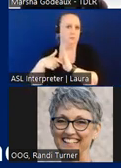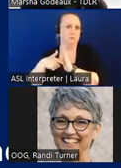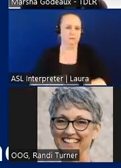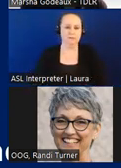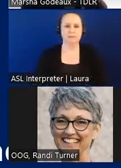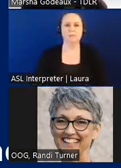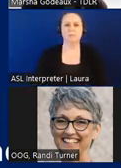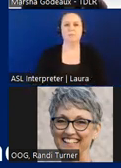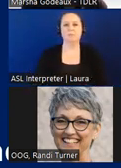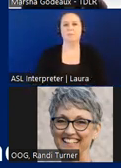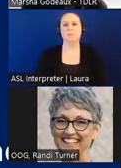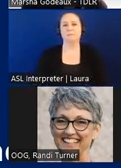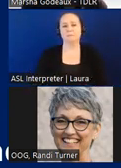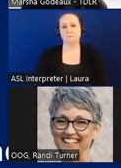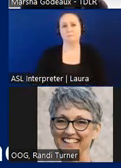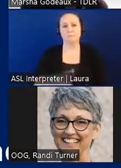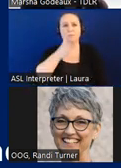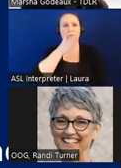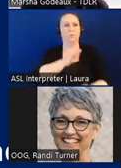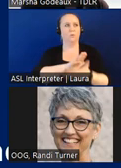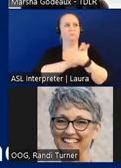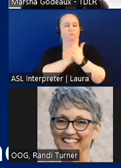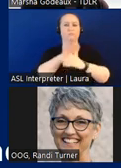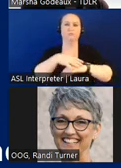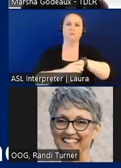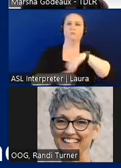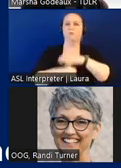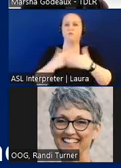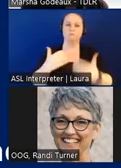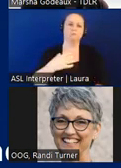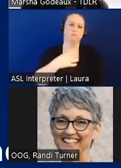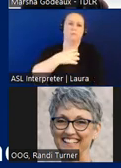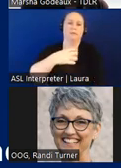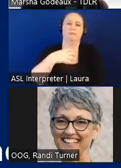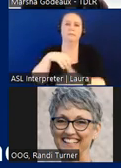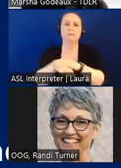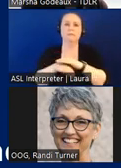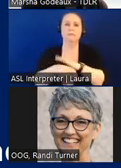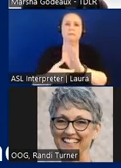You will end up being comfortable filing complaints of accessibility requirements with TDLR